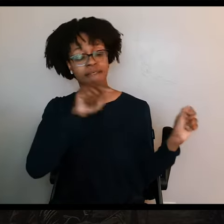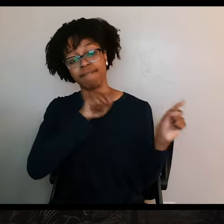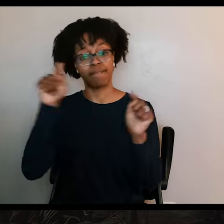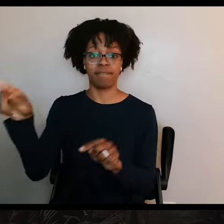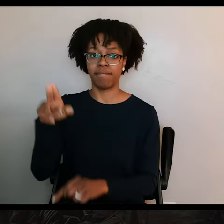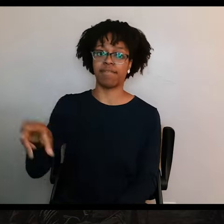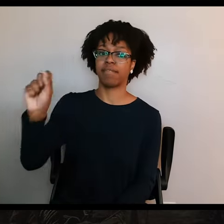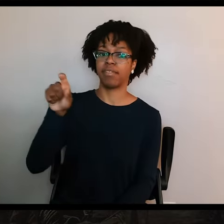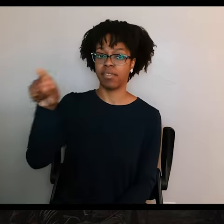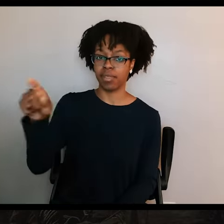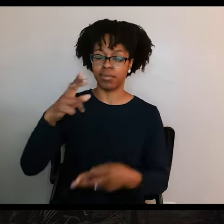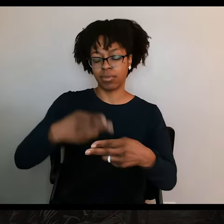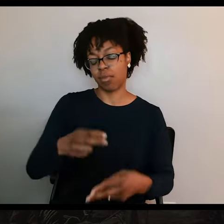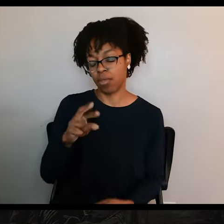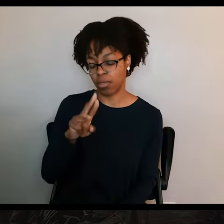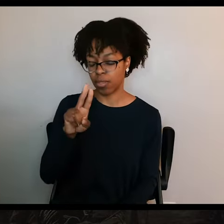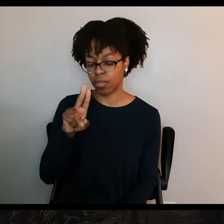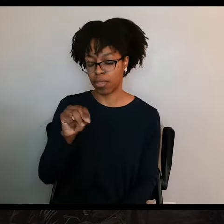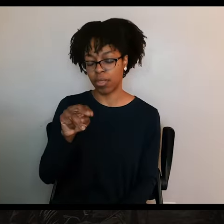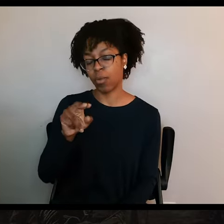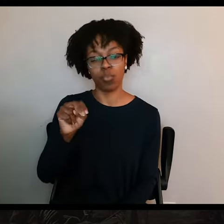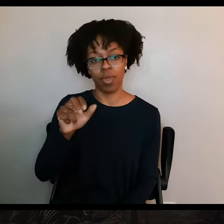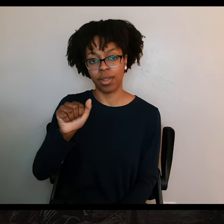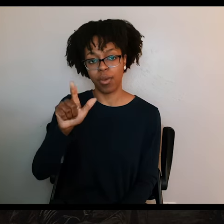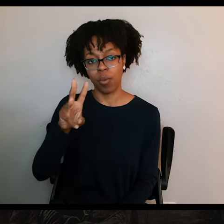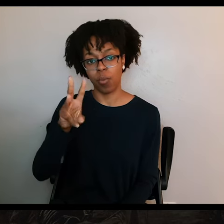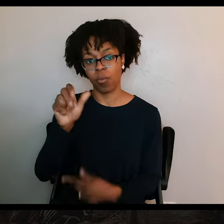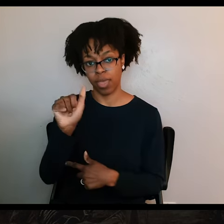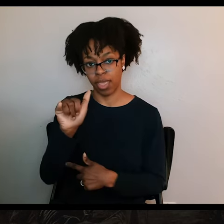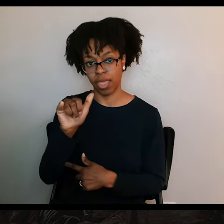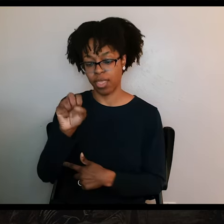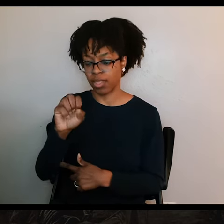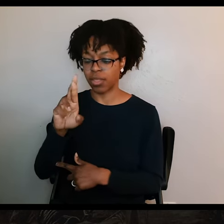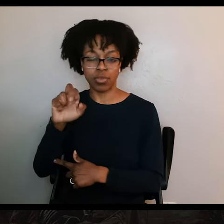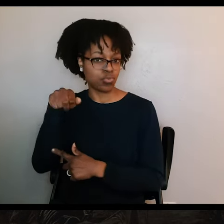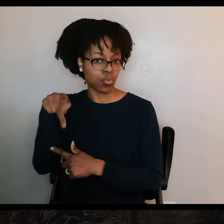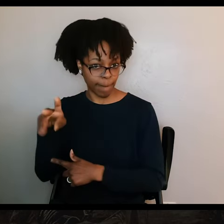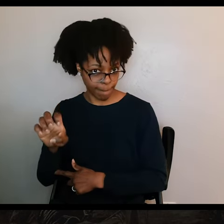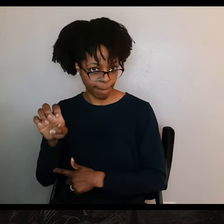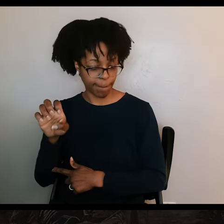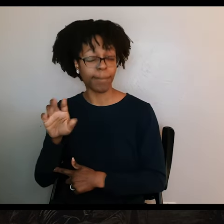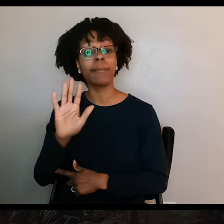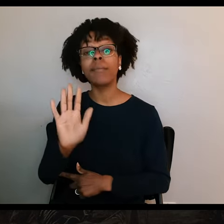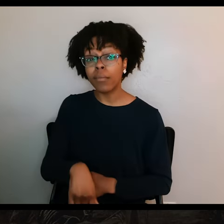in what became known as the Runaway Scrape. But the Goliad massacre had another effect that Santa Anna did not anticipate.